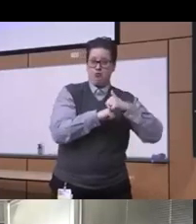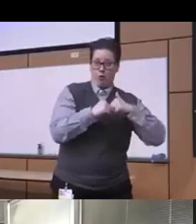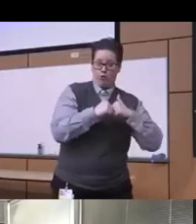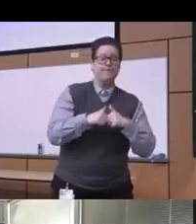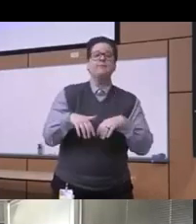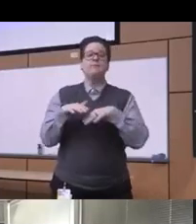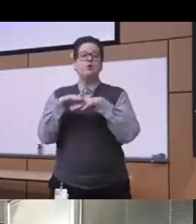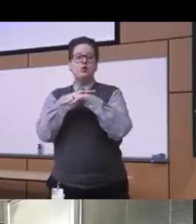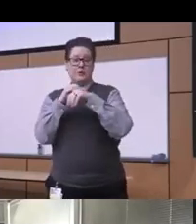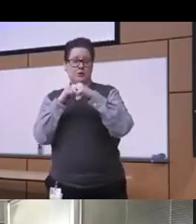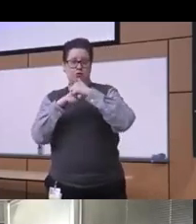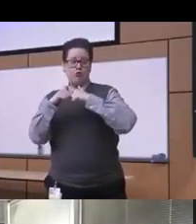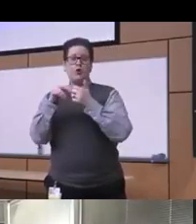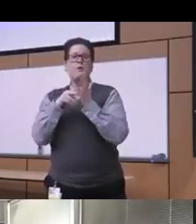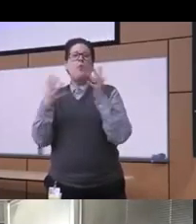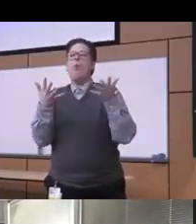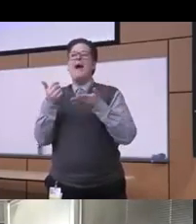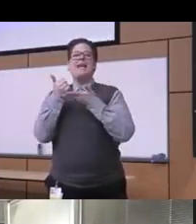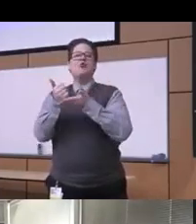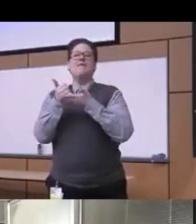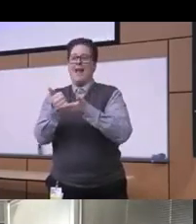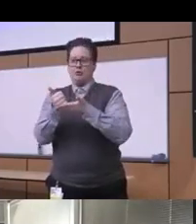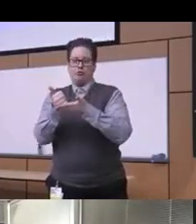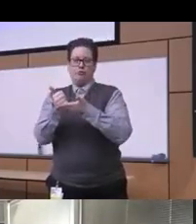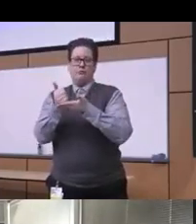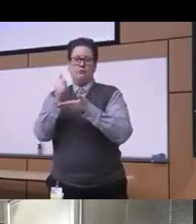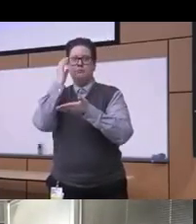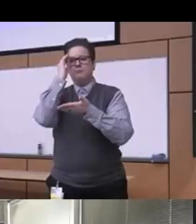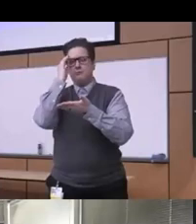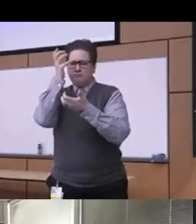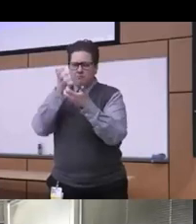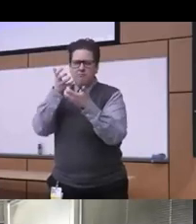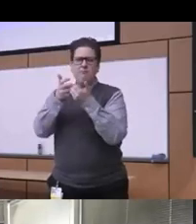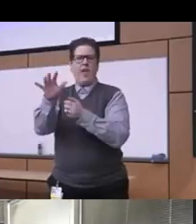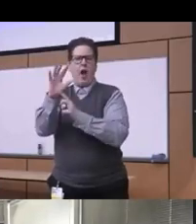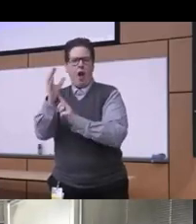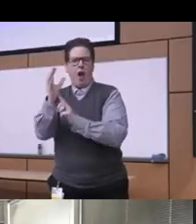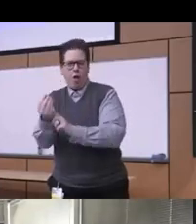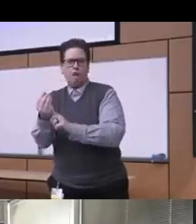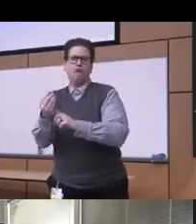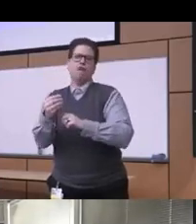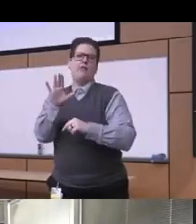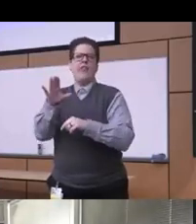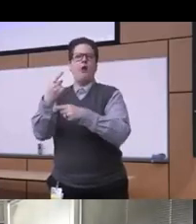what sort of interventions fit within a specific cultural and rituals and obviously it involves